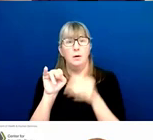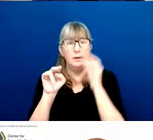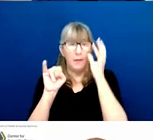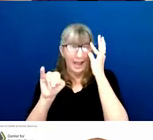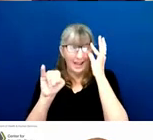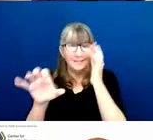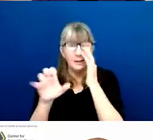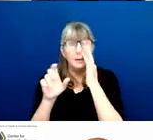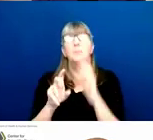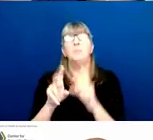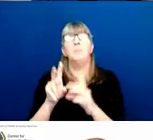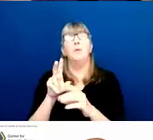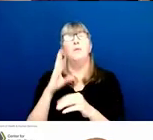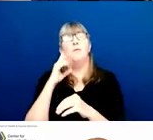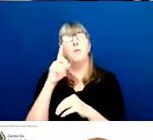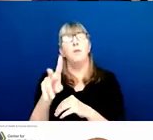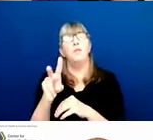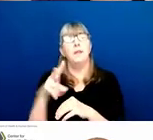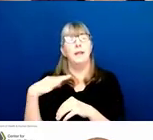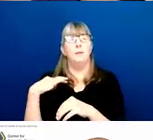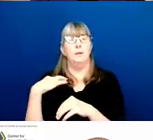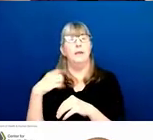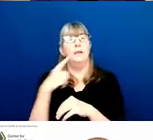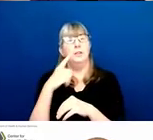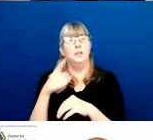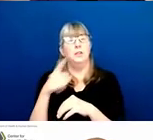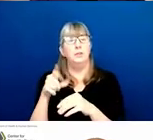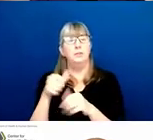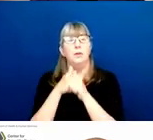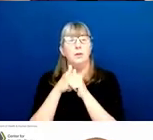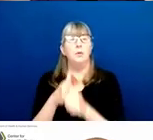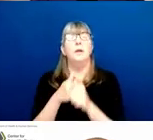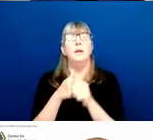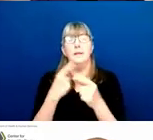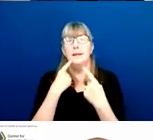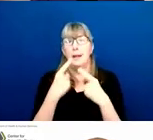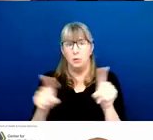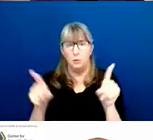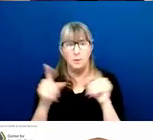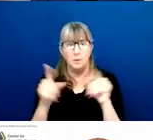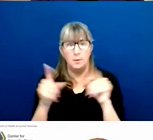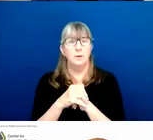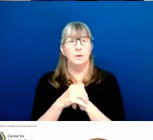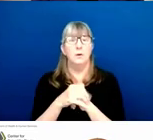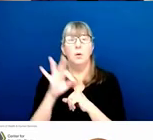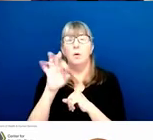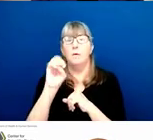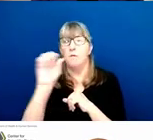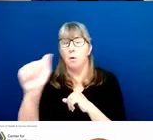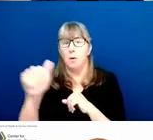to participates in the funding opportunity announcement, or FOA. And for review assignments we look first for any agreements